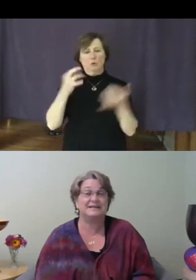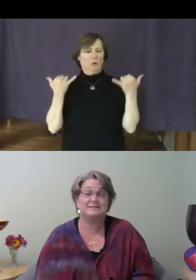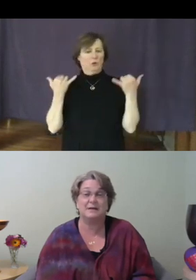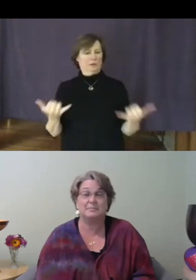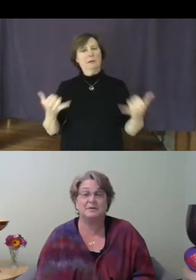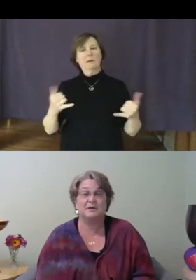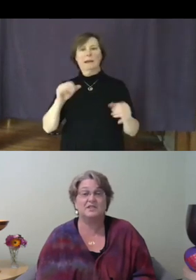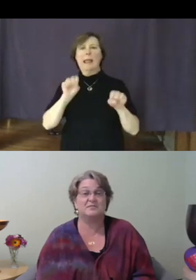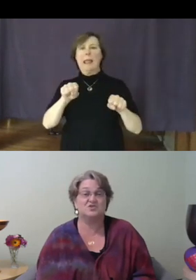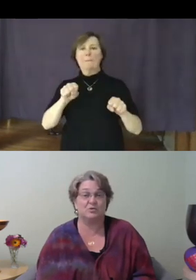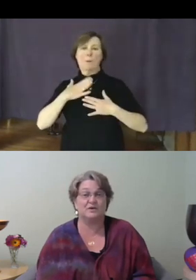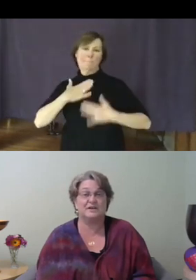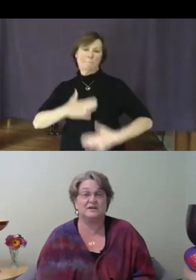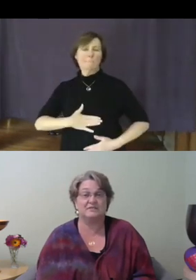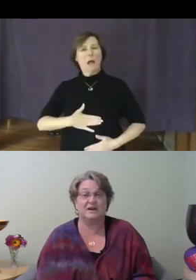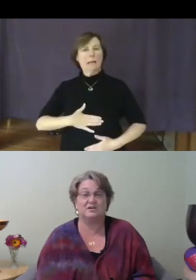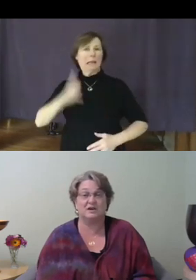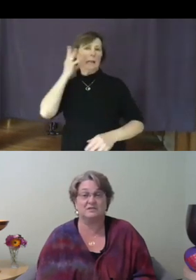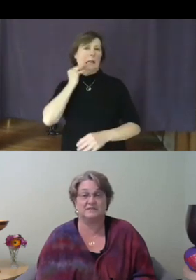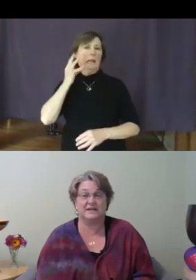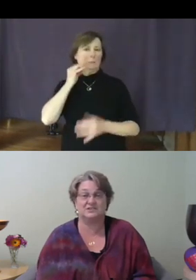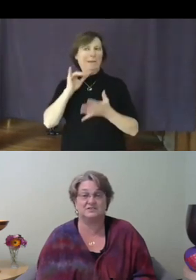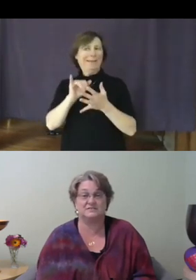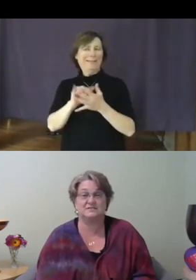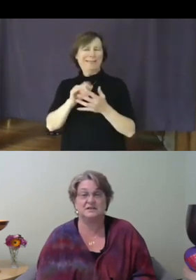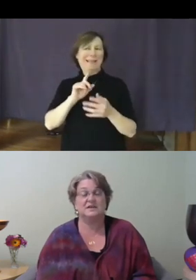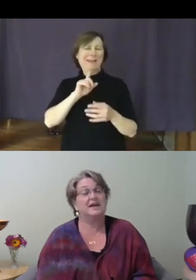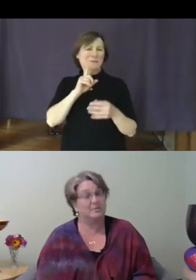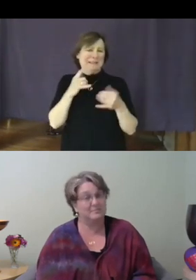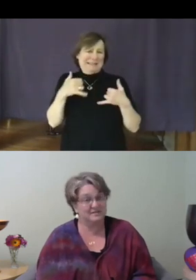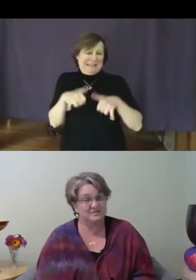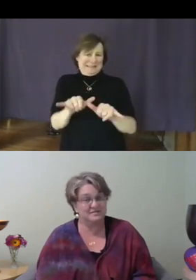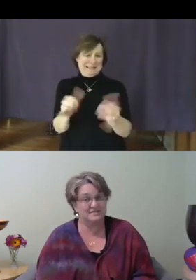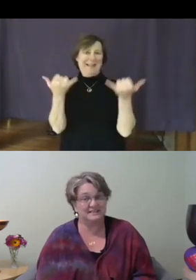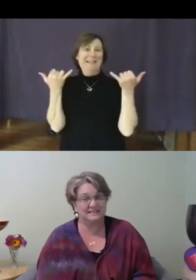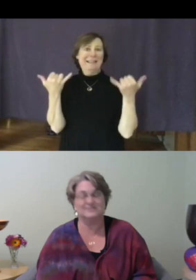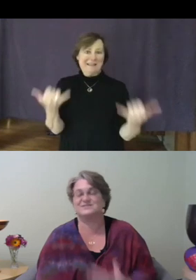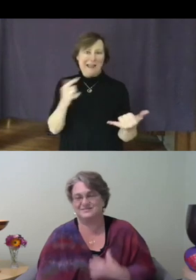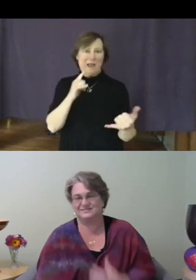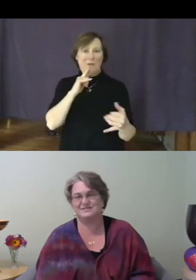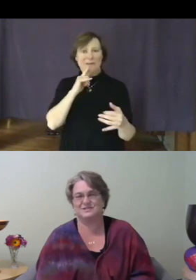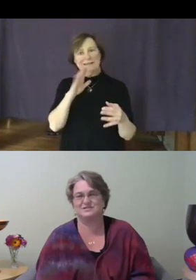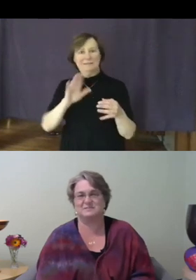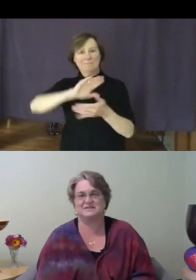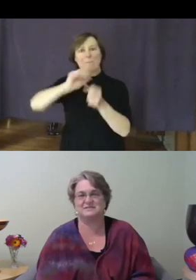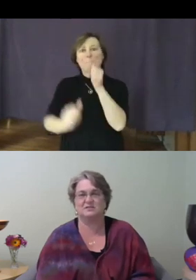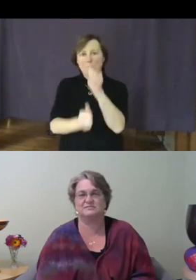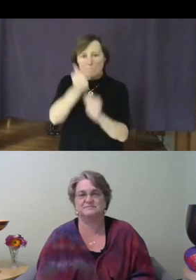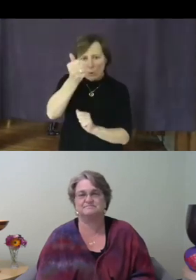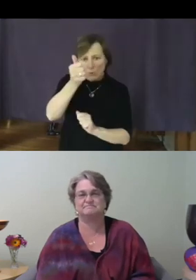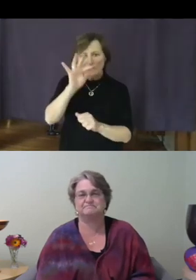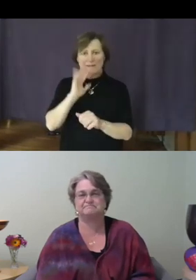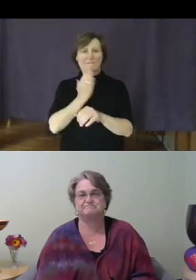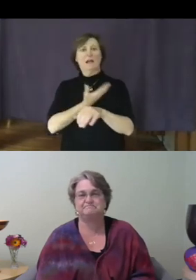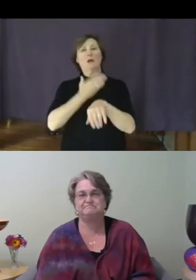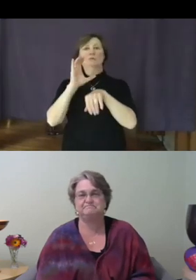up the majority of our congregations and our ministers and leaders, such as myself.